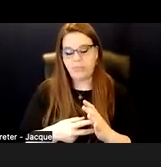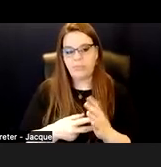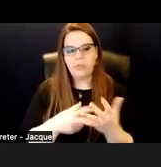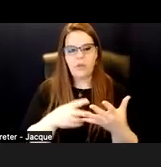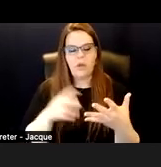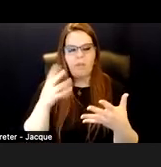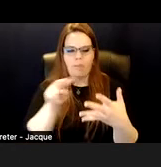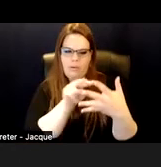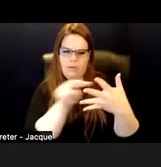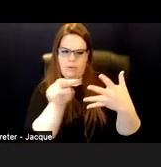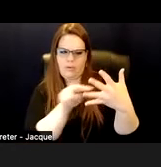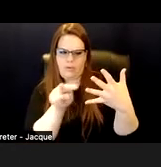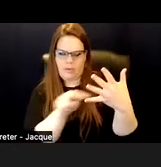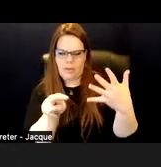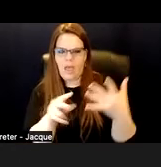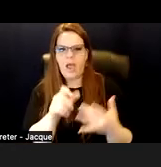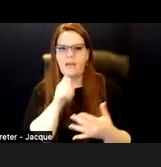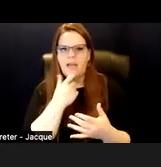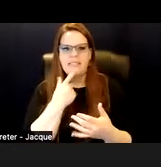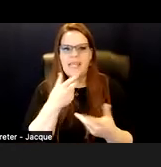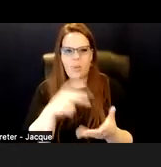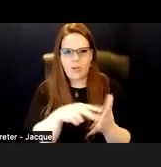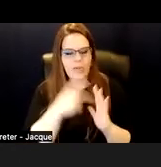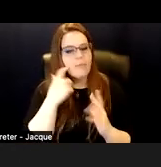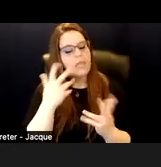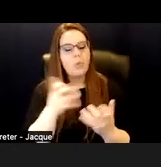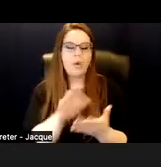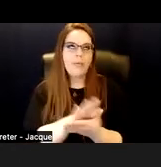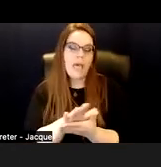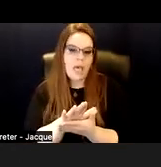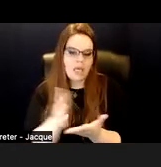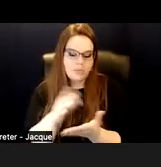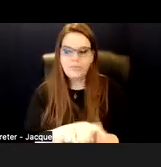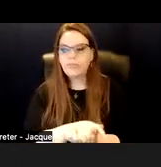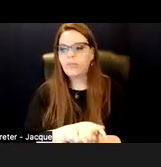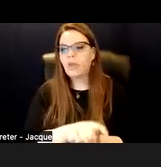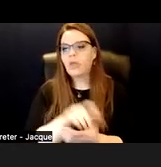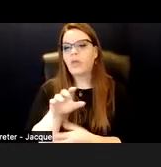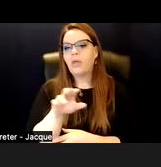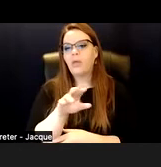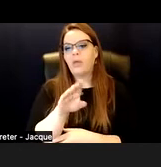not saying what you mean because you want to be kind. Brené Brown says, "Clear is kind.